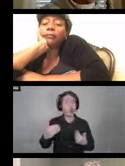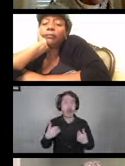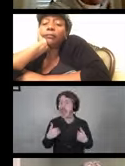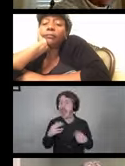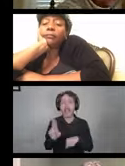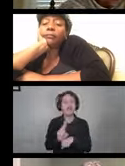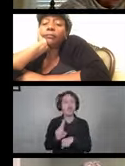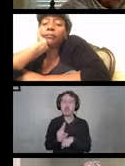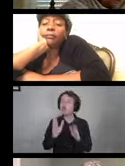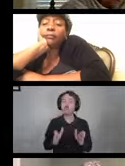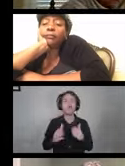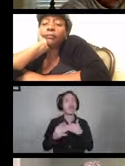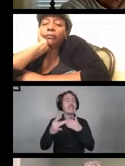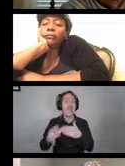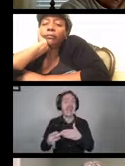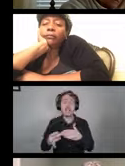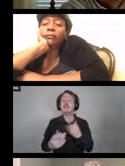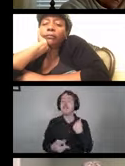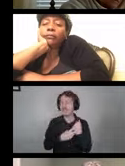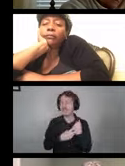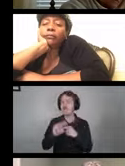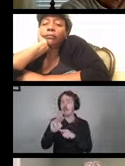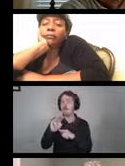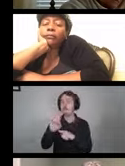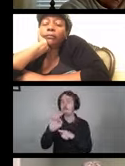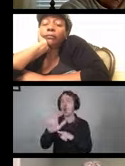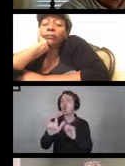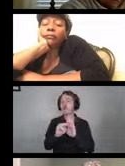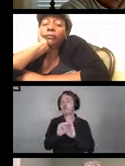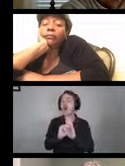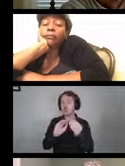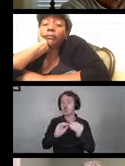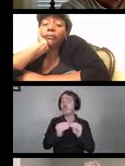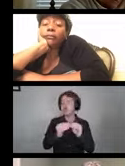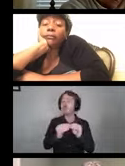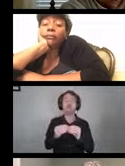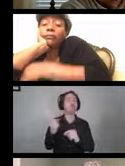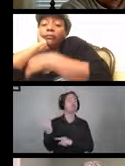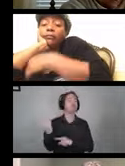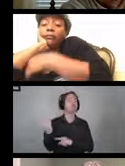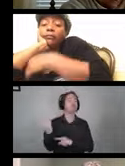just keep that model number on your device handy. It goes a long way for many years to come.